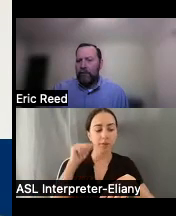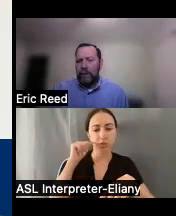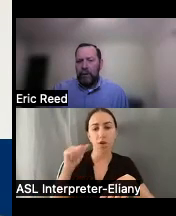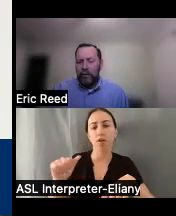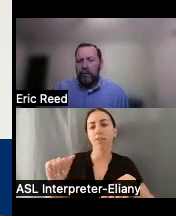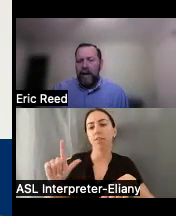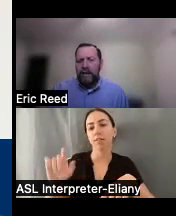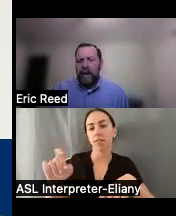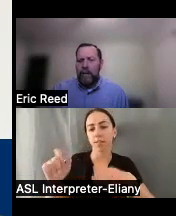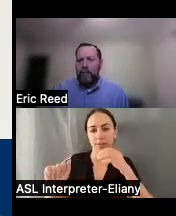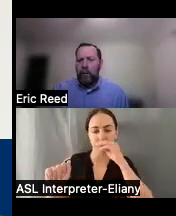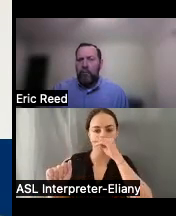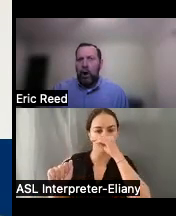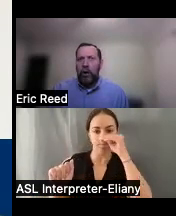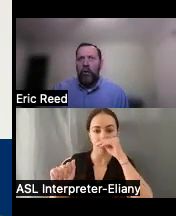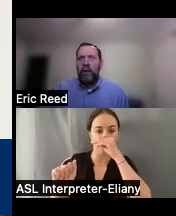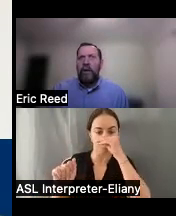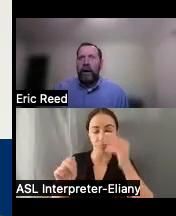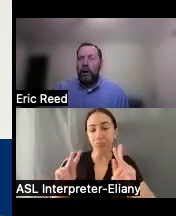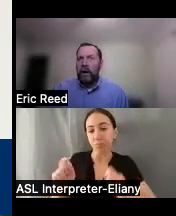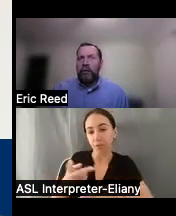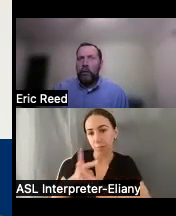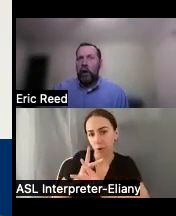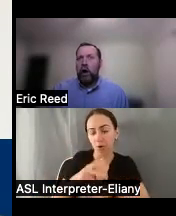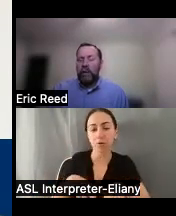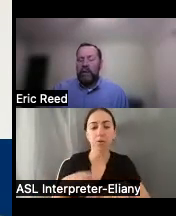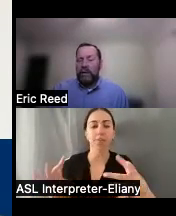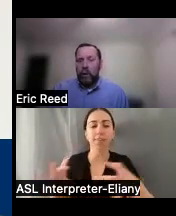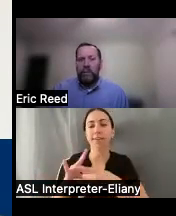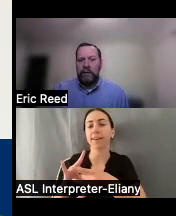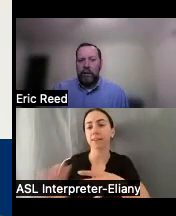some of those devices that people can borrow um hook up through their home and see what see